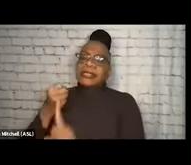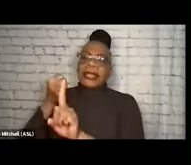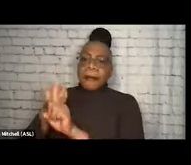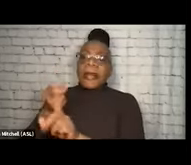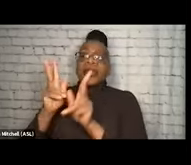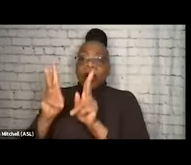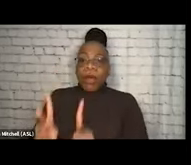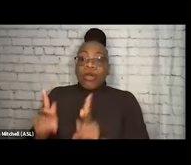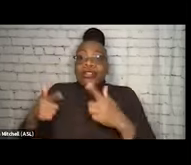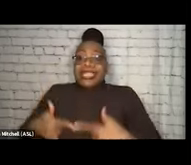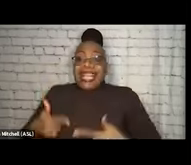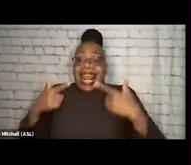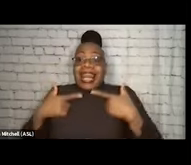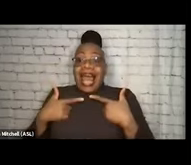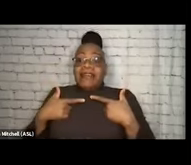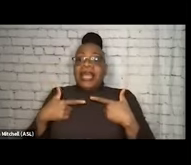and there's a whole continuum in between.